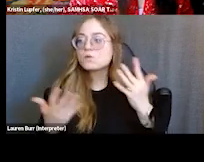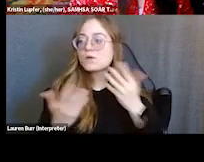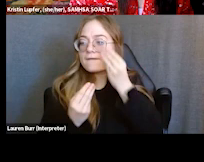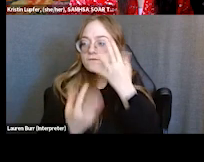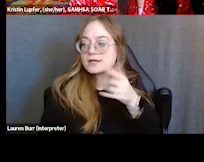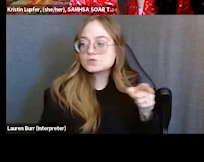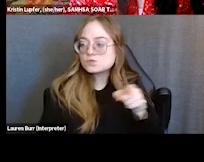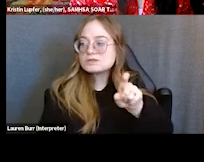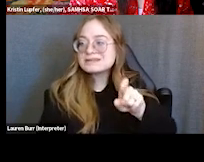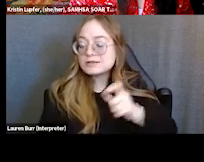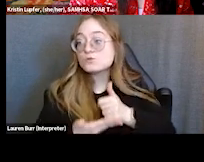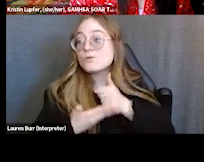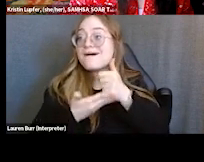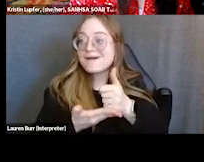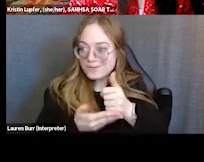you know, get their services started for them.